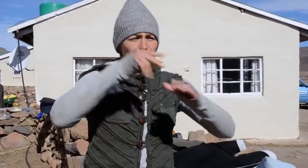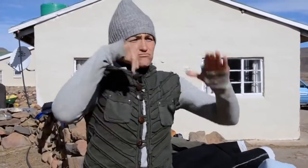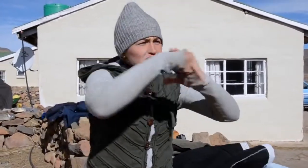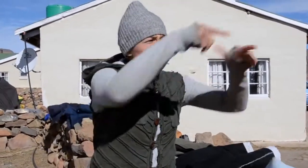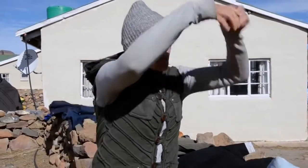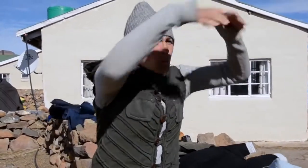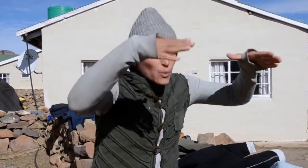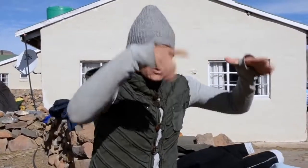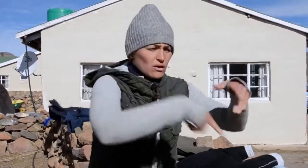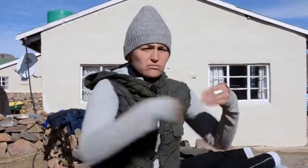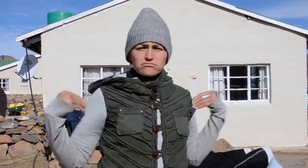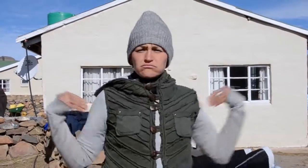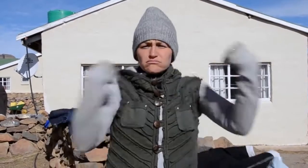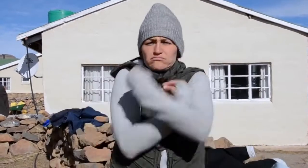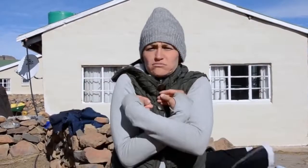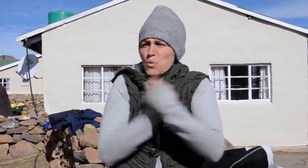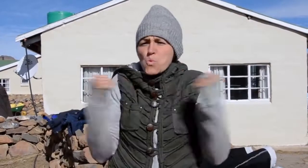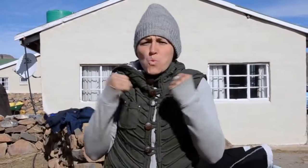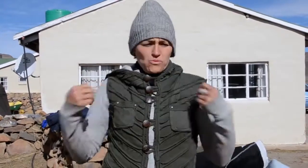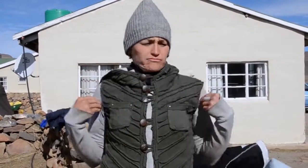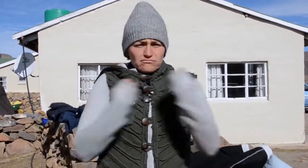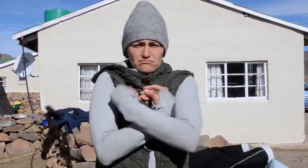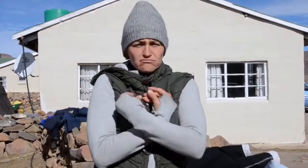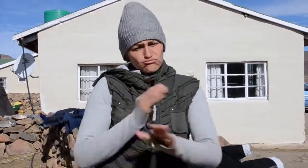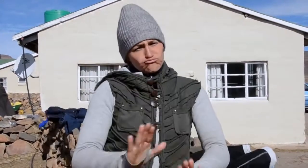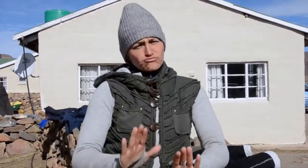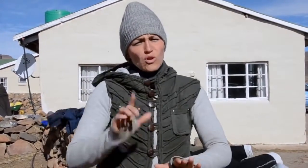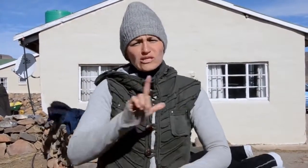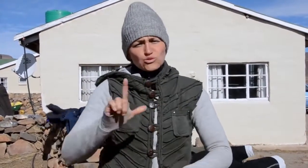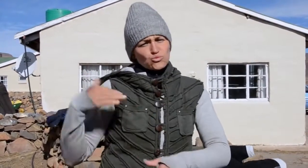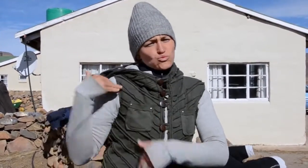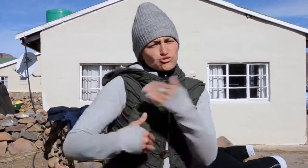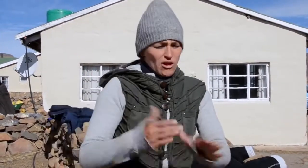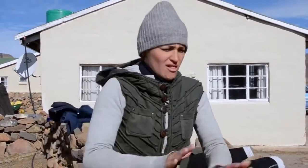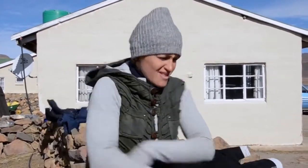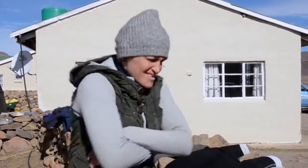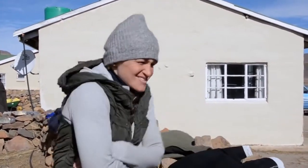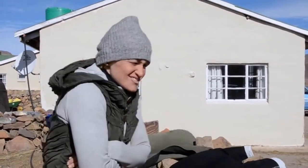that live on the mountains to wrap themselves around this kind of blanket around the home to stay warm.